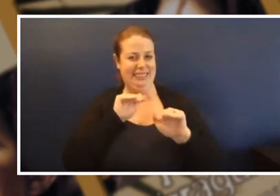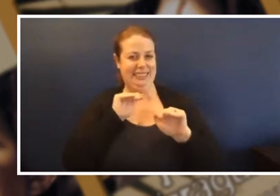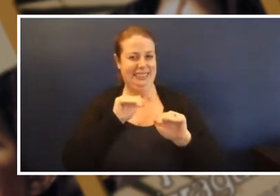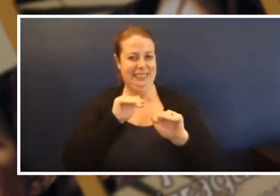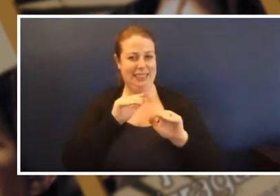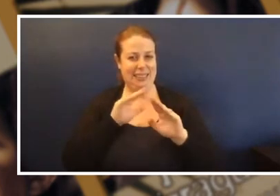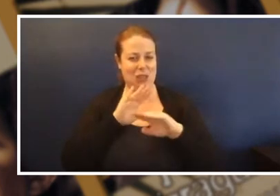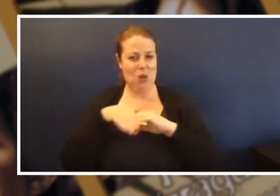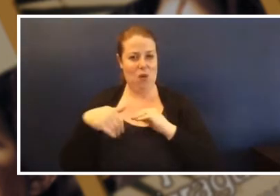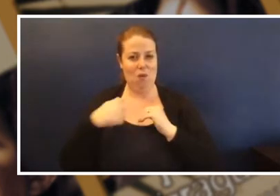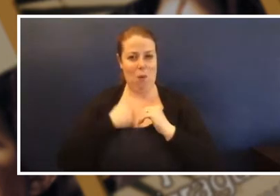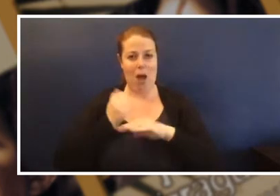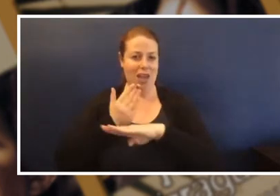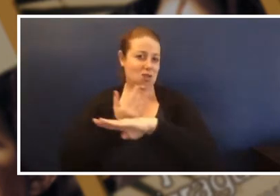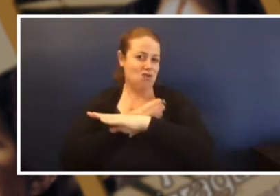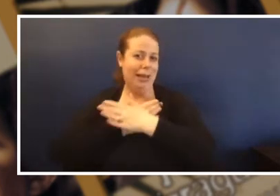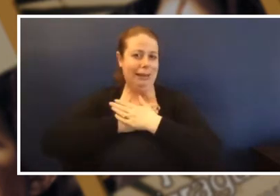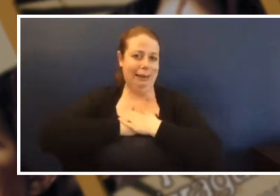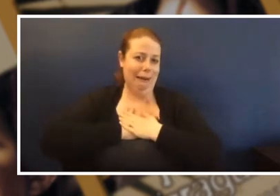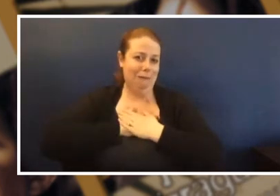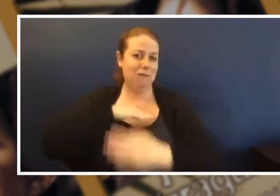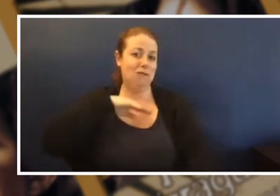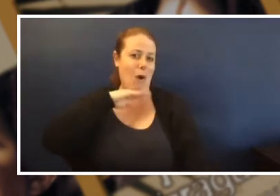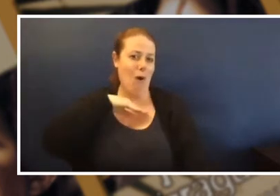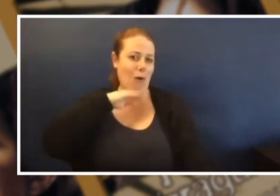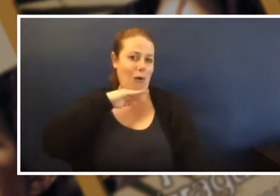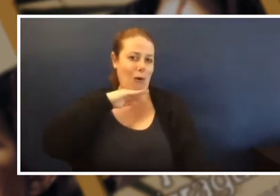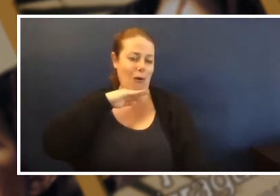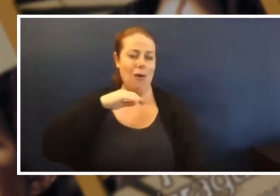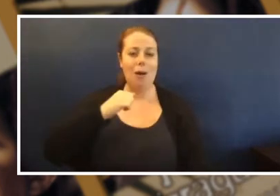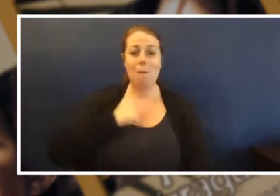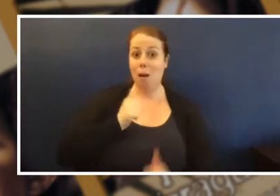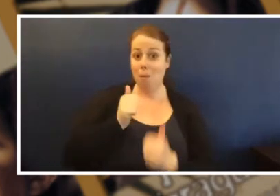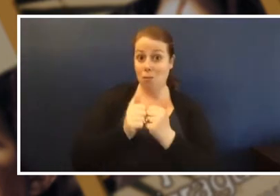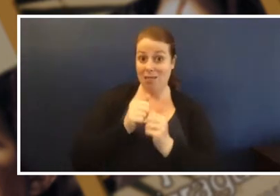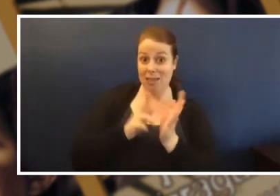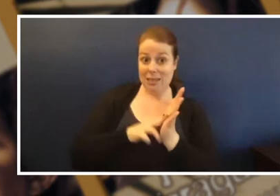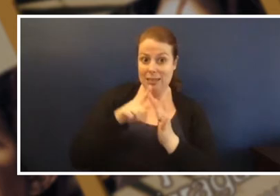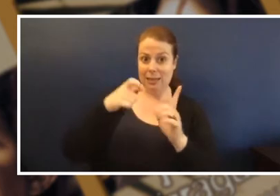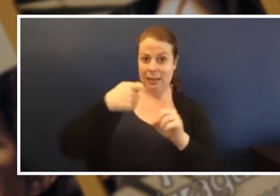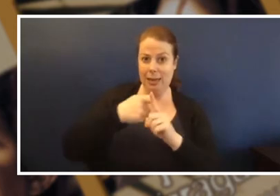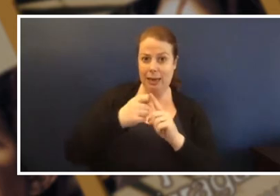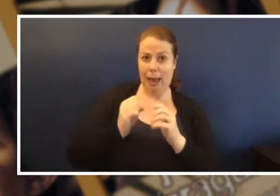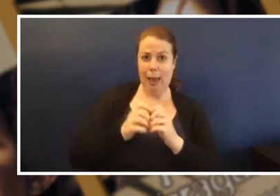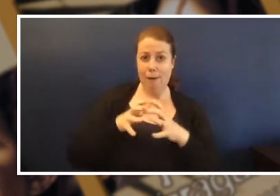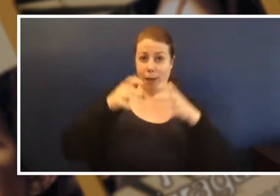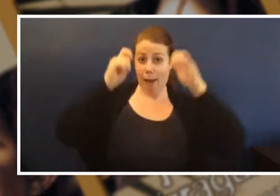my brother Nick and he'd have this big hat on they go hello everyone let me take his hat off